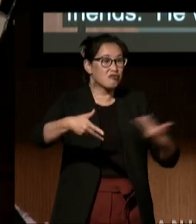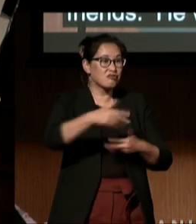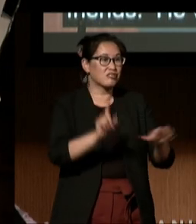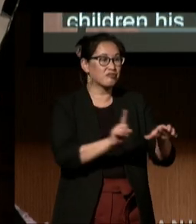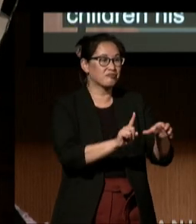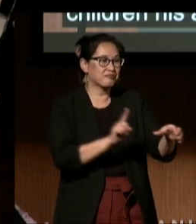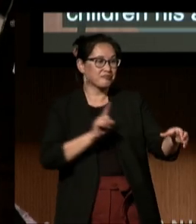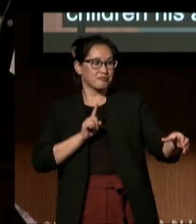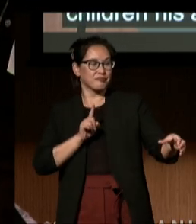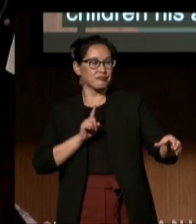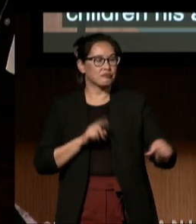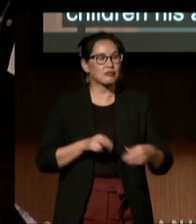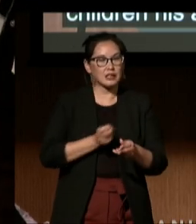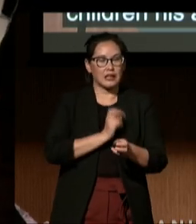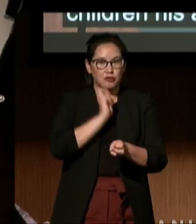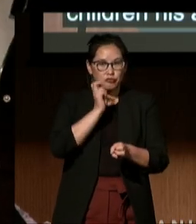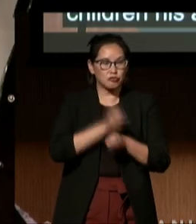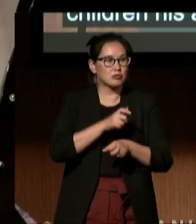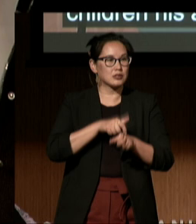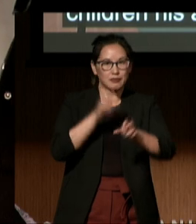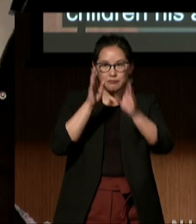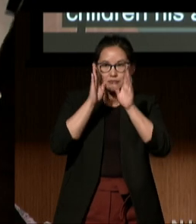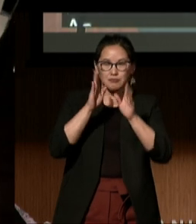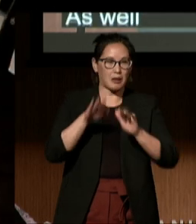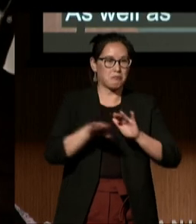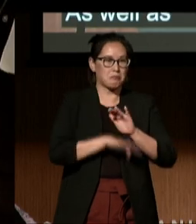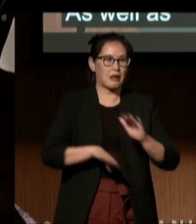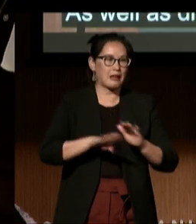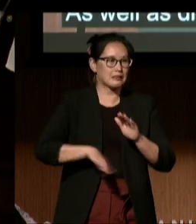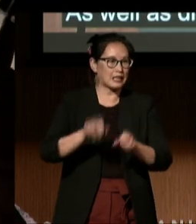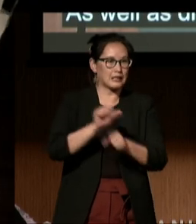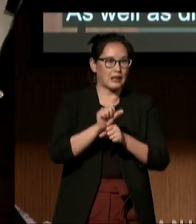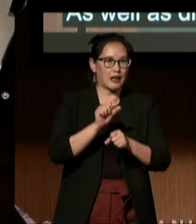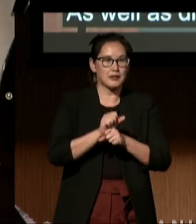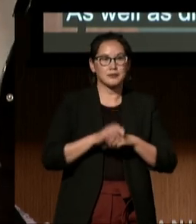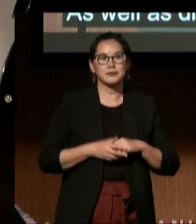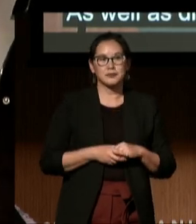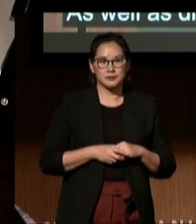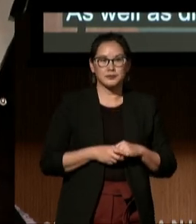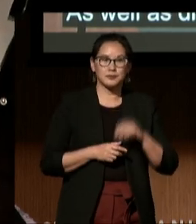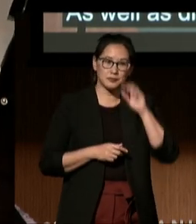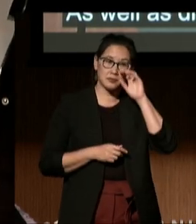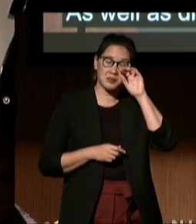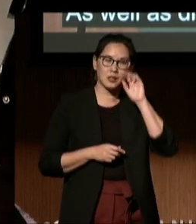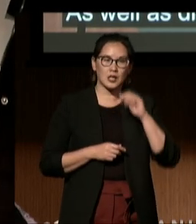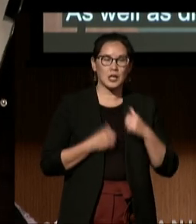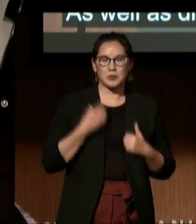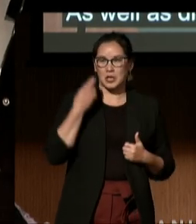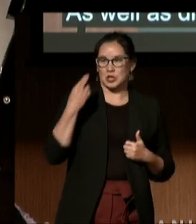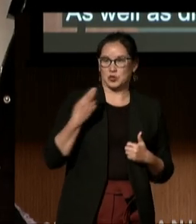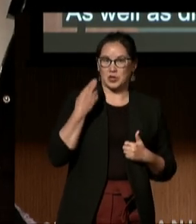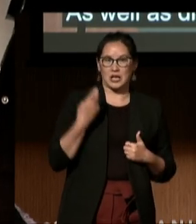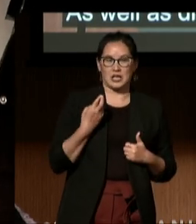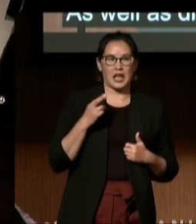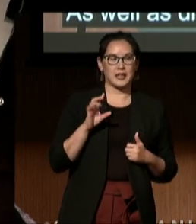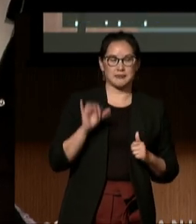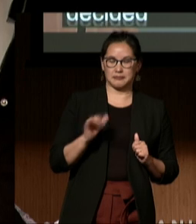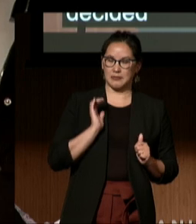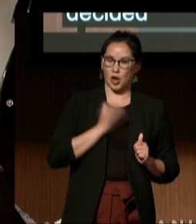as well as having difficulty concentrating on basic tasks. We decided it was in our family's and Gustavo's best interest